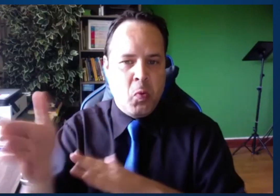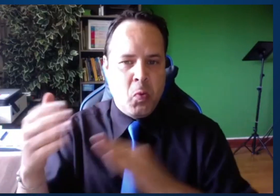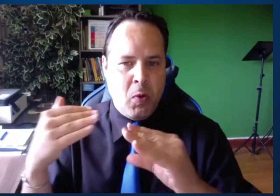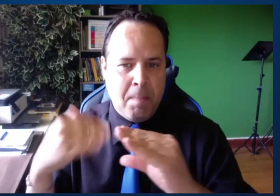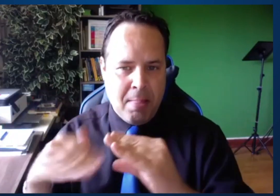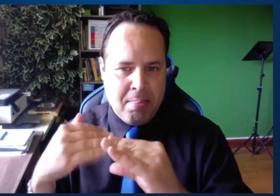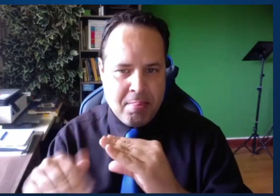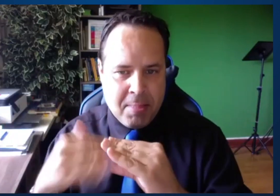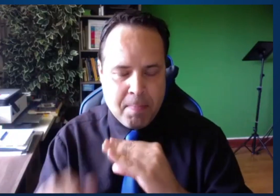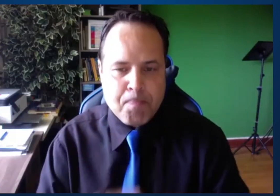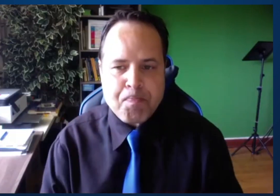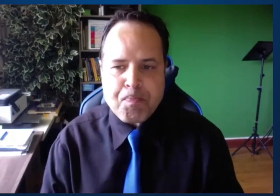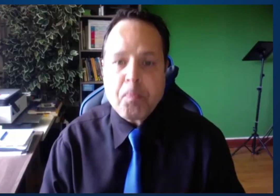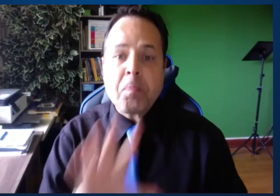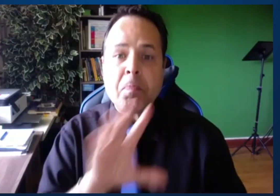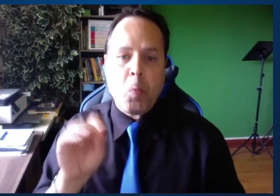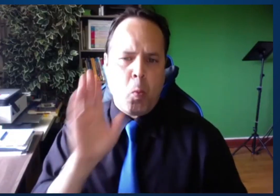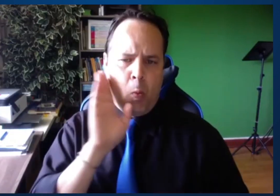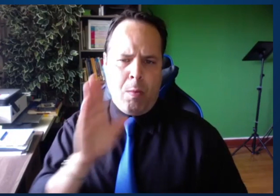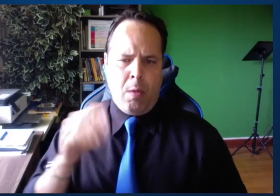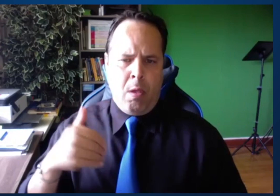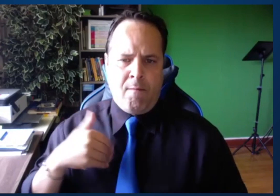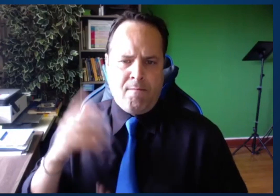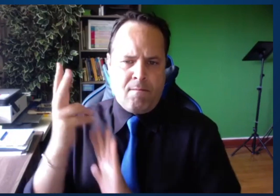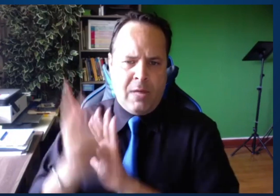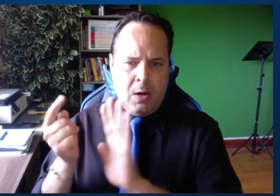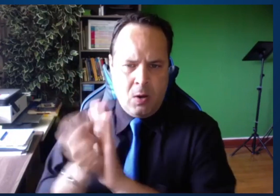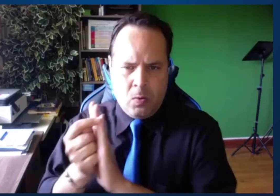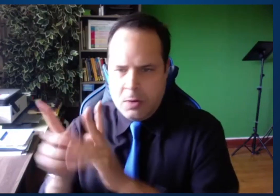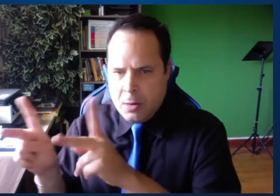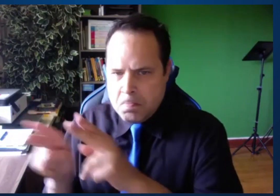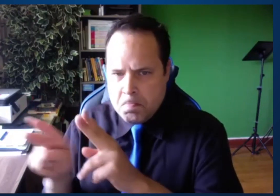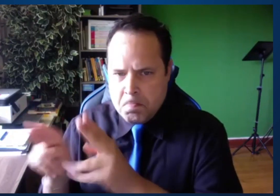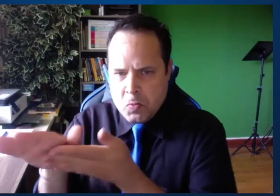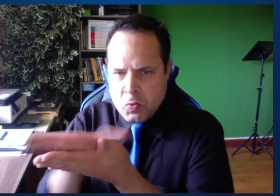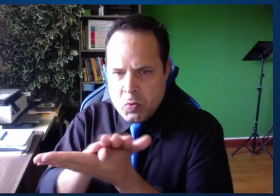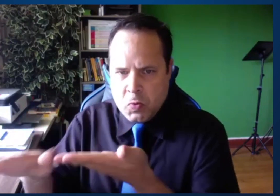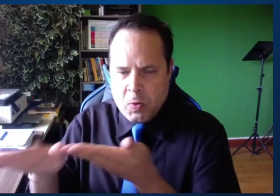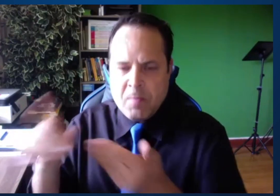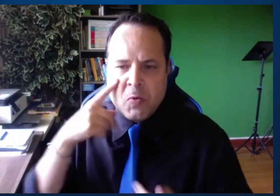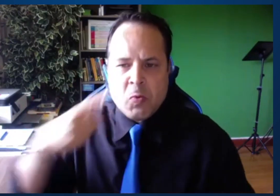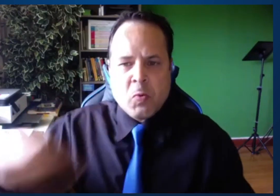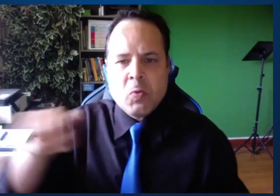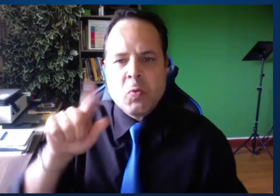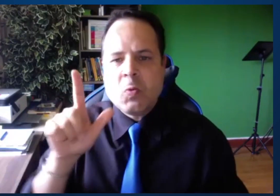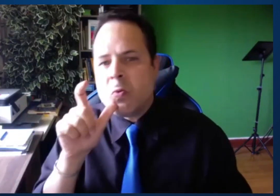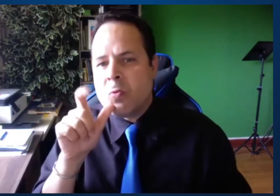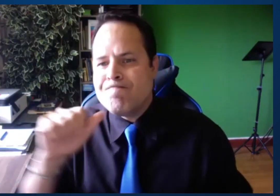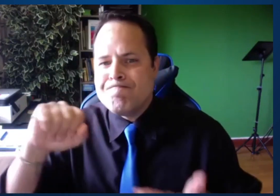we will be emailing the resources, the book resources here that Michael with Dr.